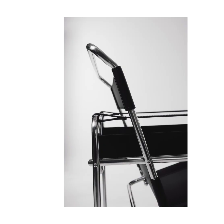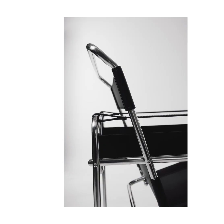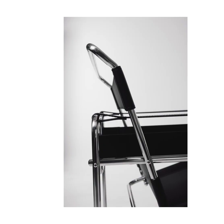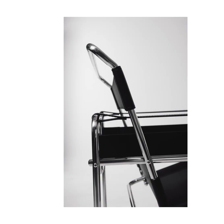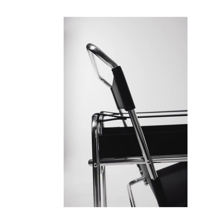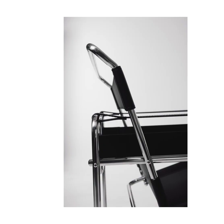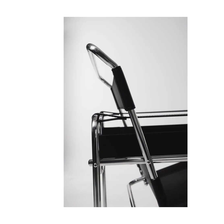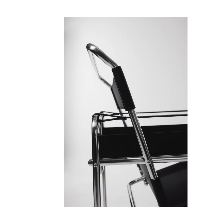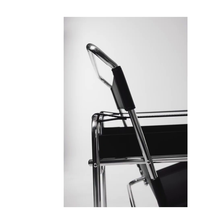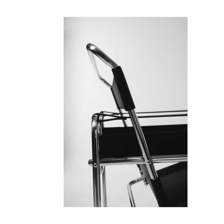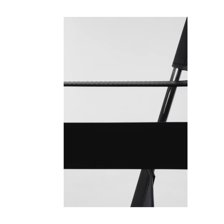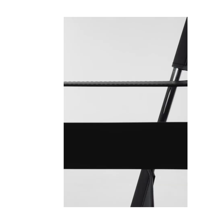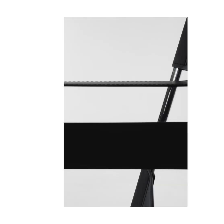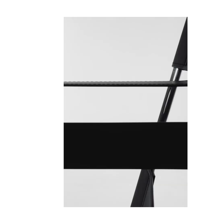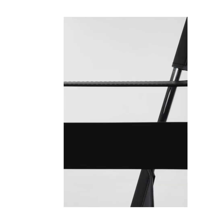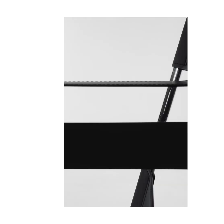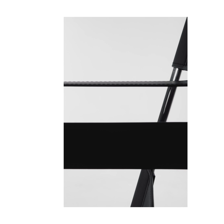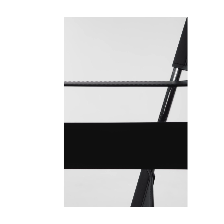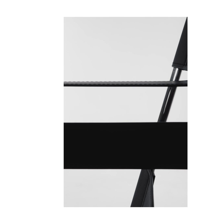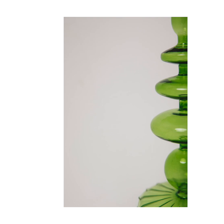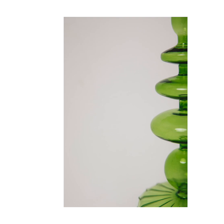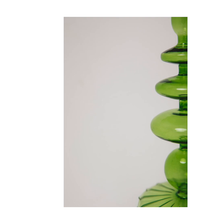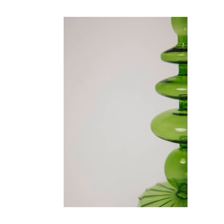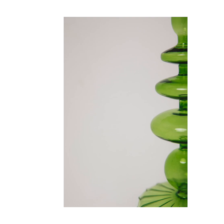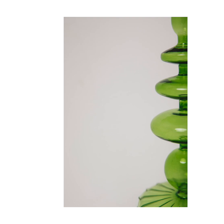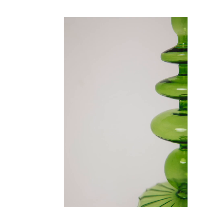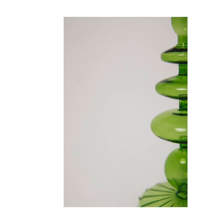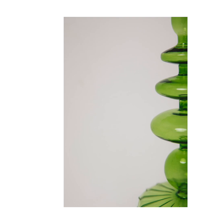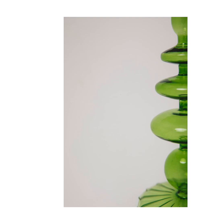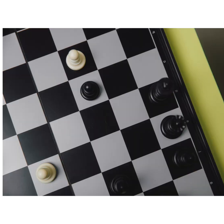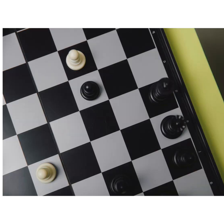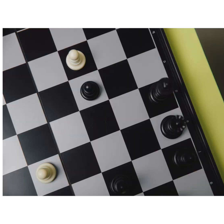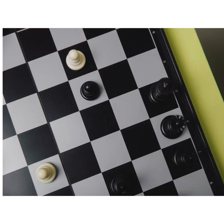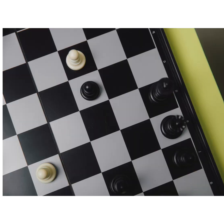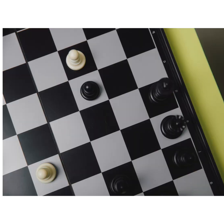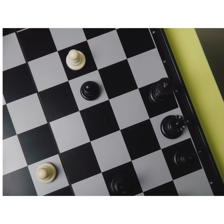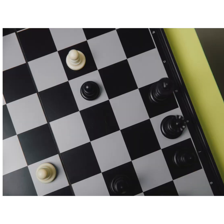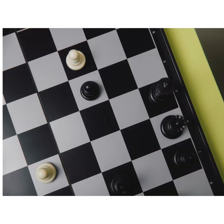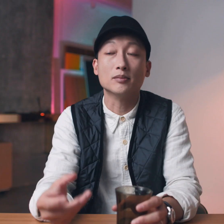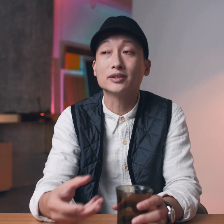so what does that tell us the edge is where things happen the most exciting the most dangerous the